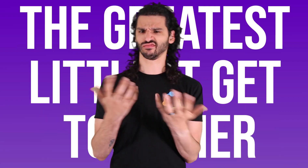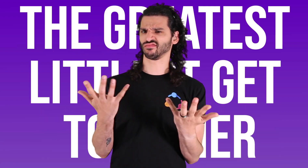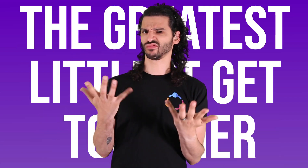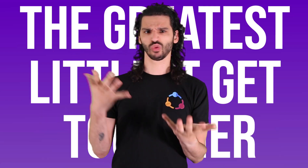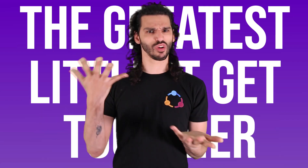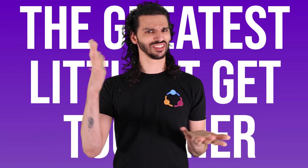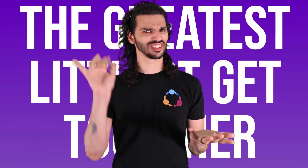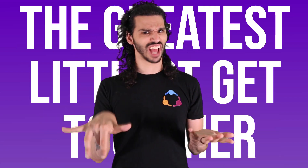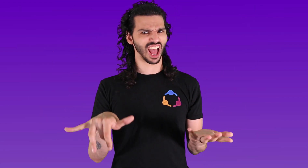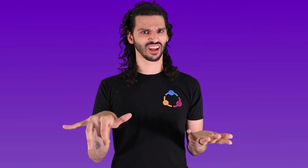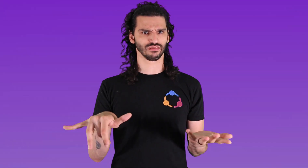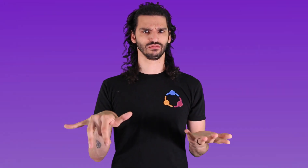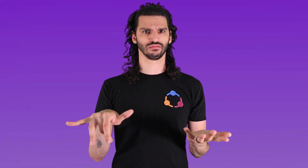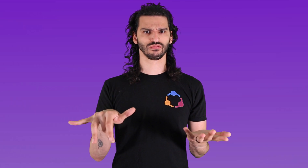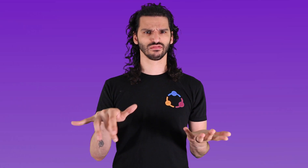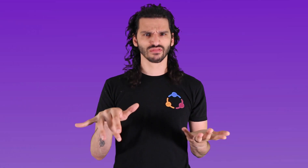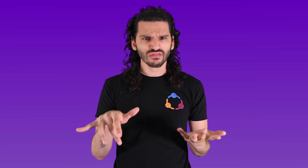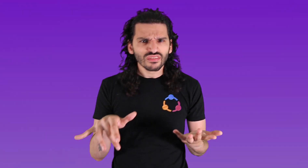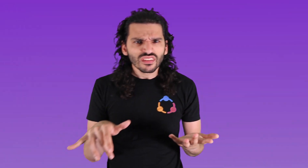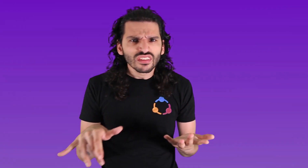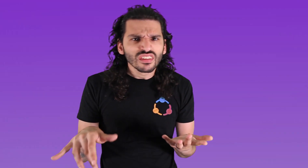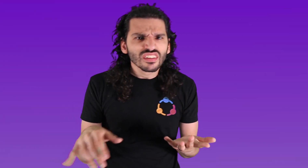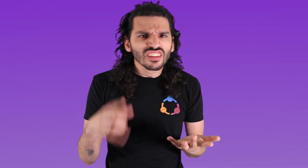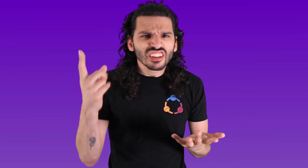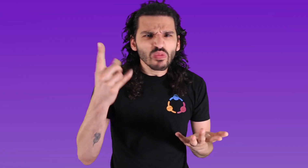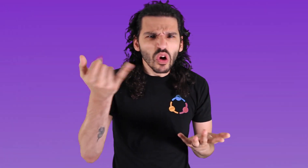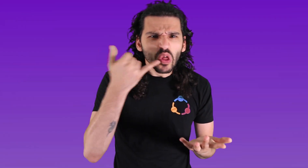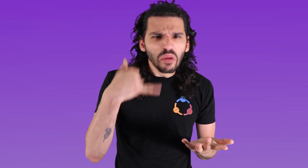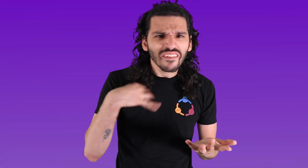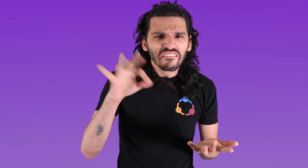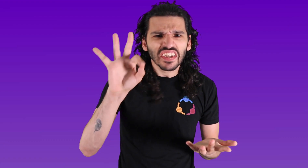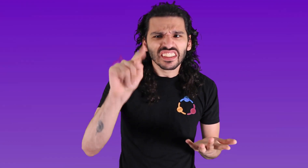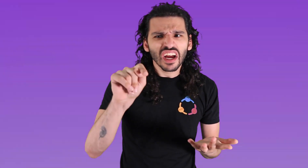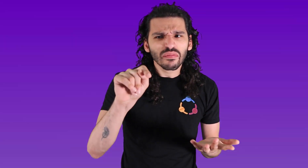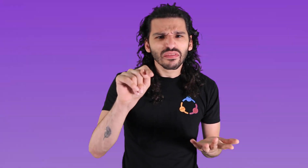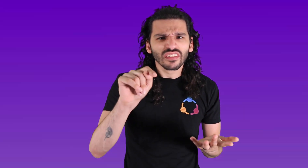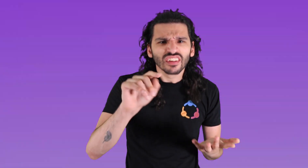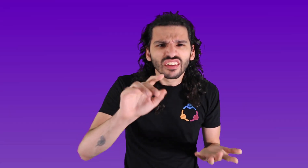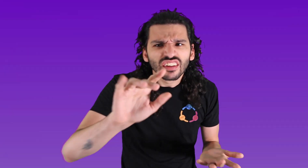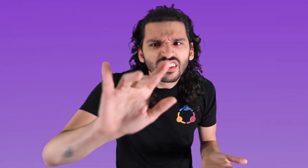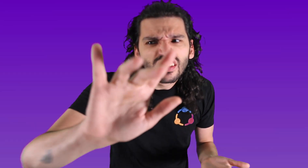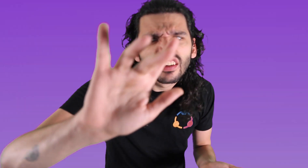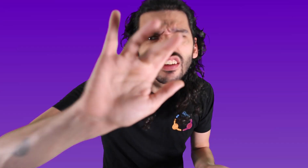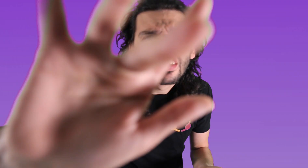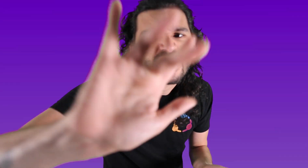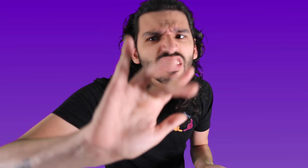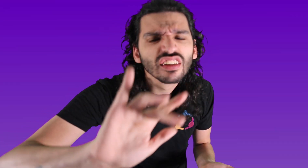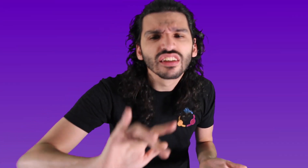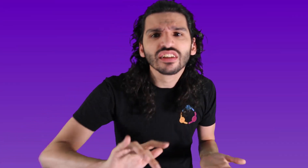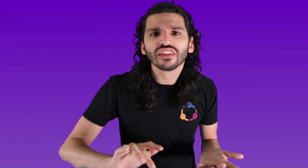What's that? (ringing) Oh wait, someone is calling me on Facetime. (click on facetime)